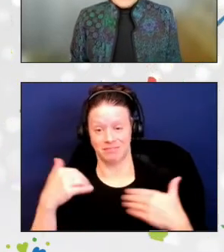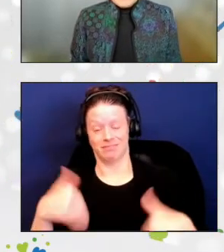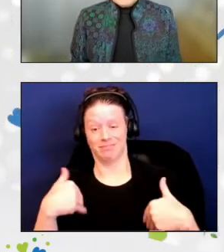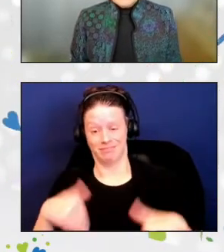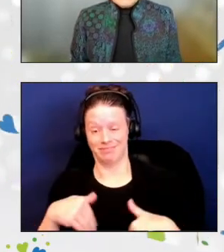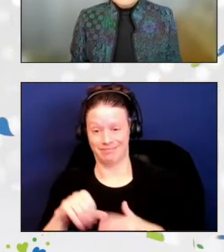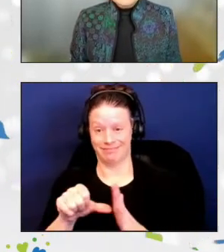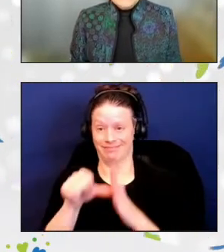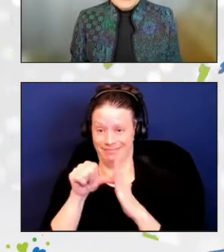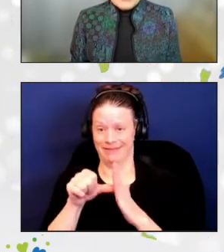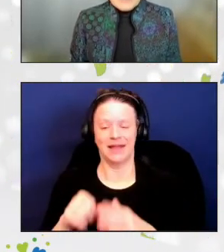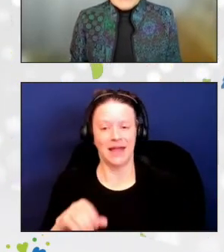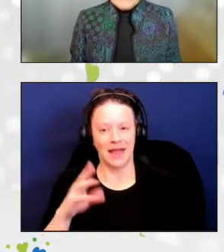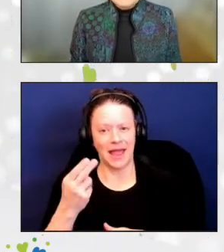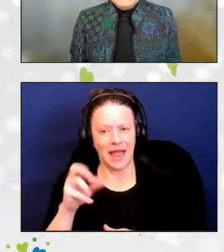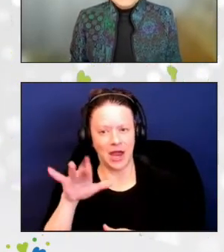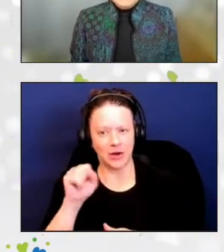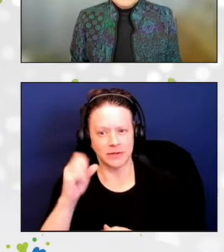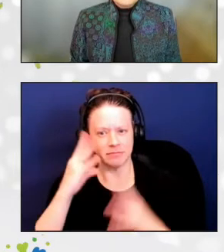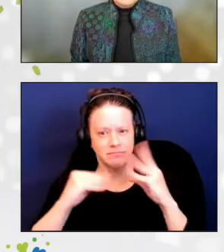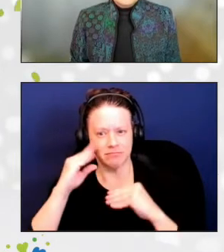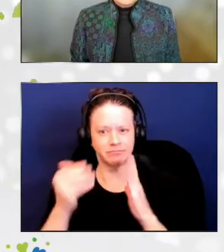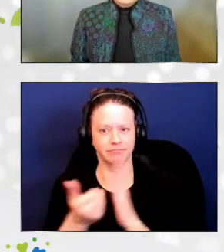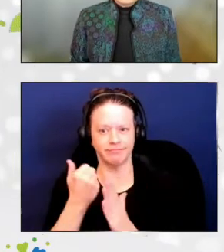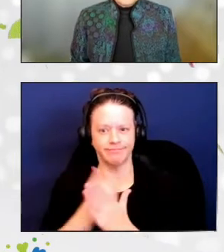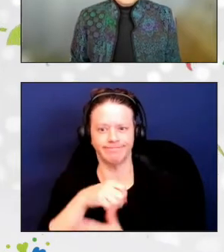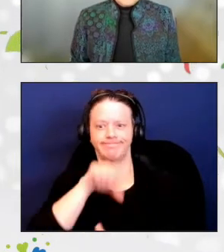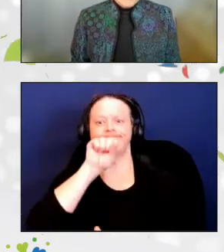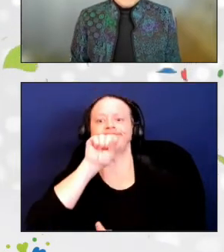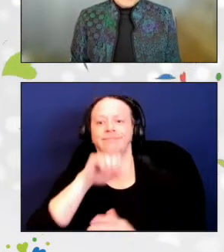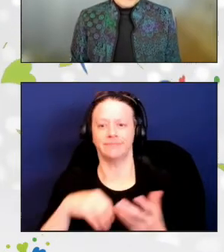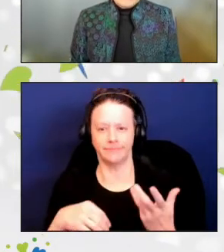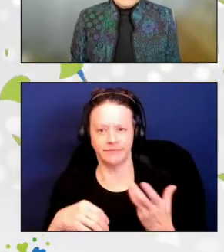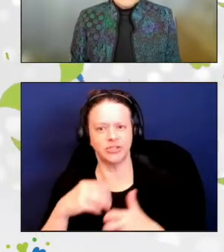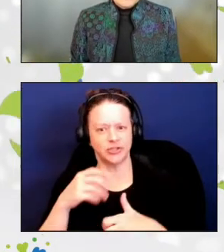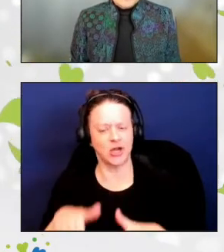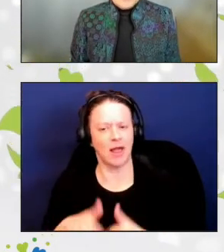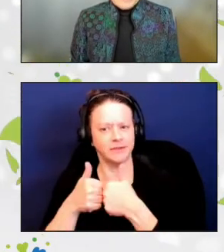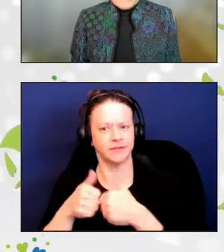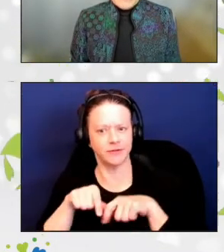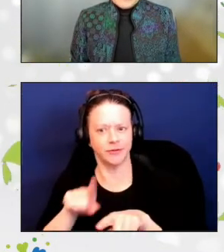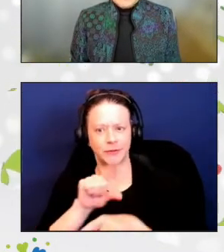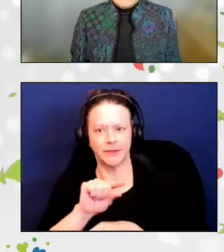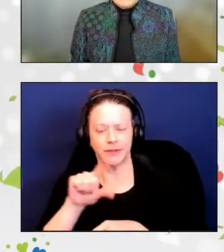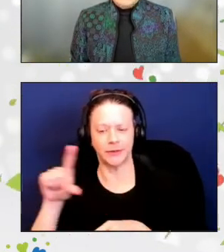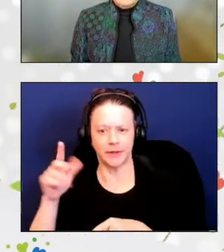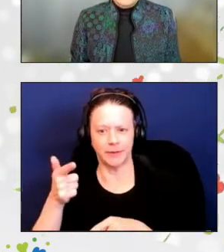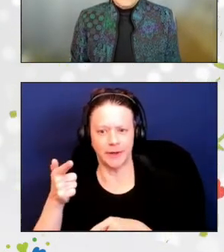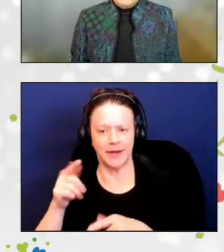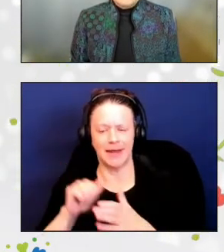Harris faced new challenges in 2021 and was called upon to go above and beyond his role.